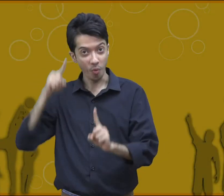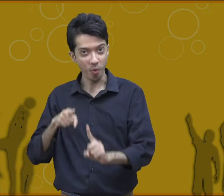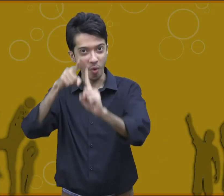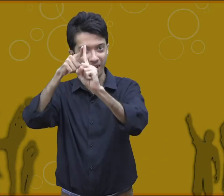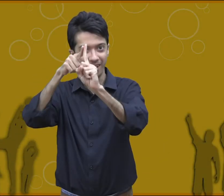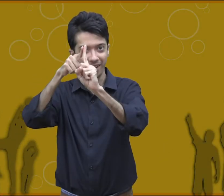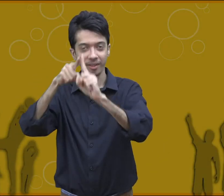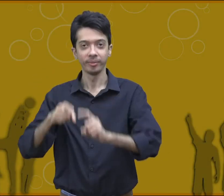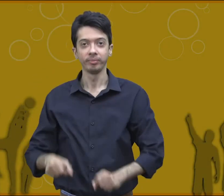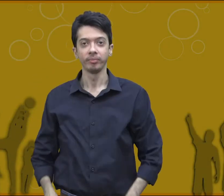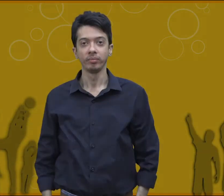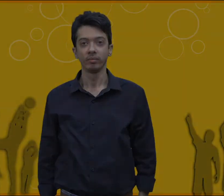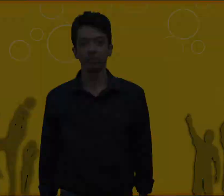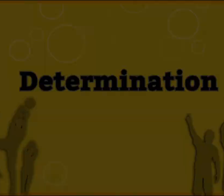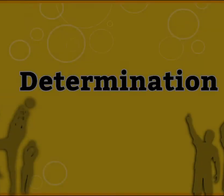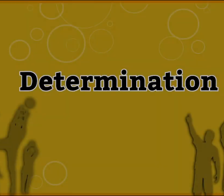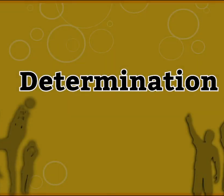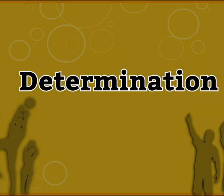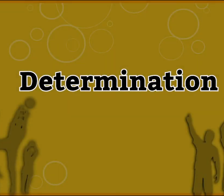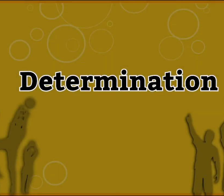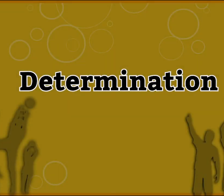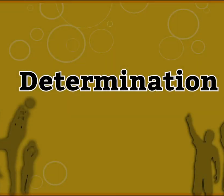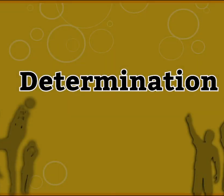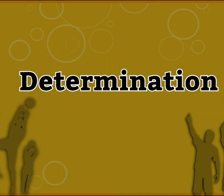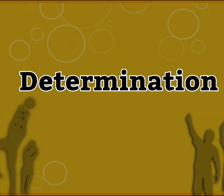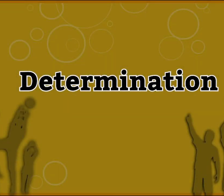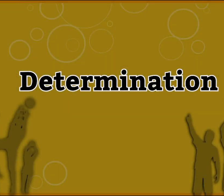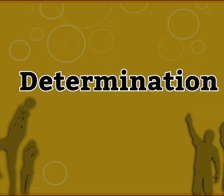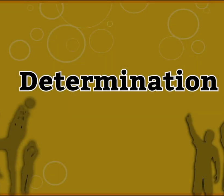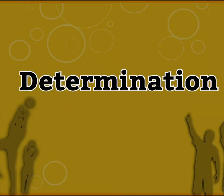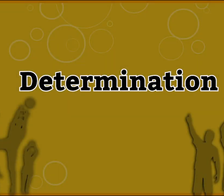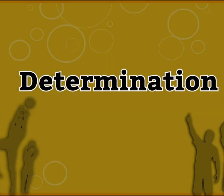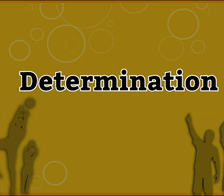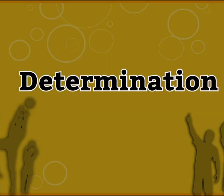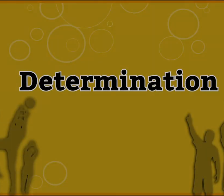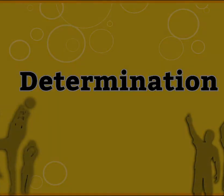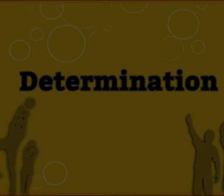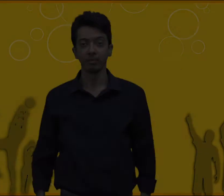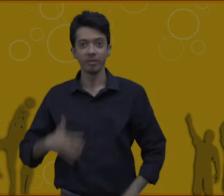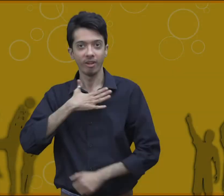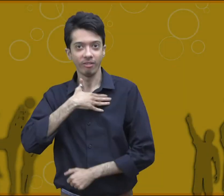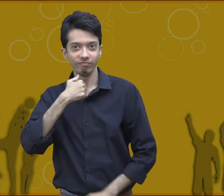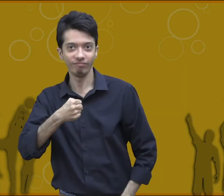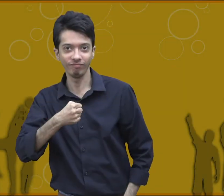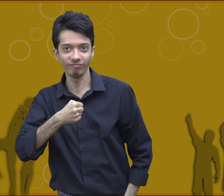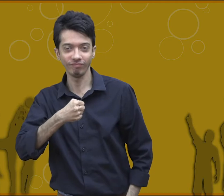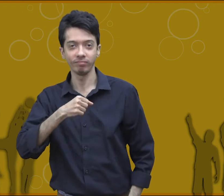goal determination